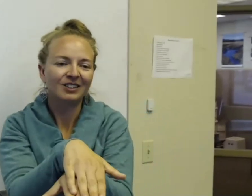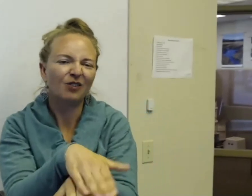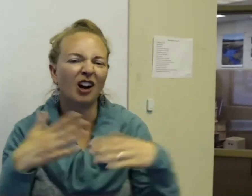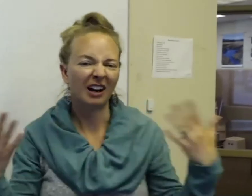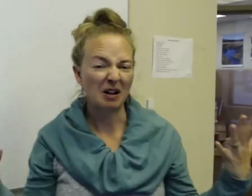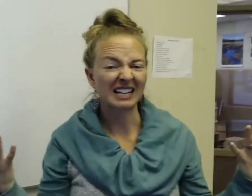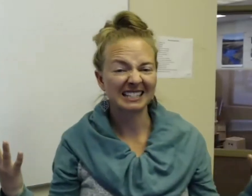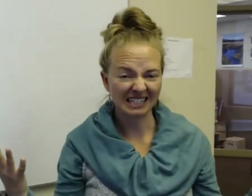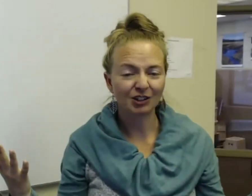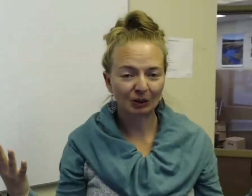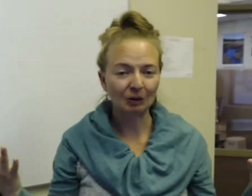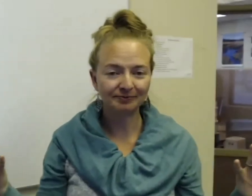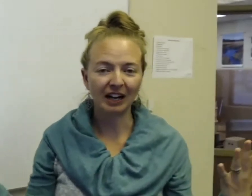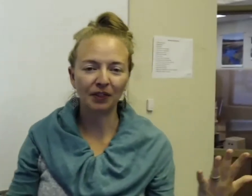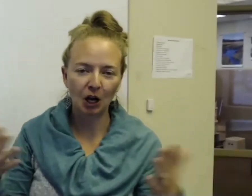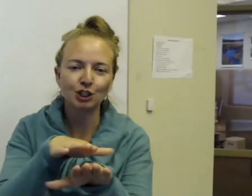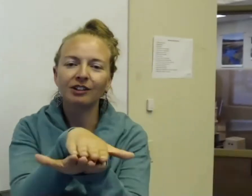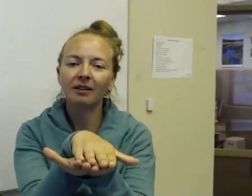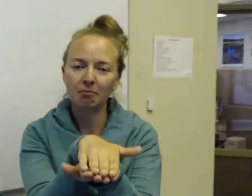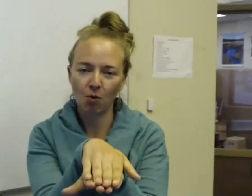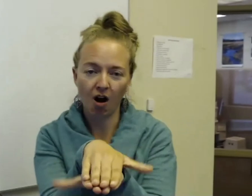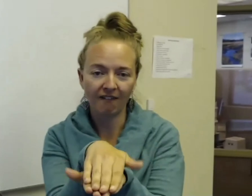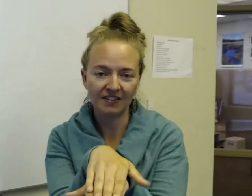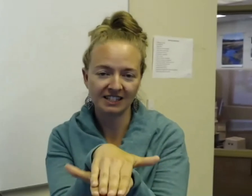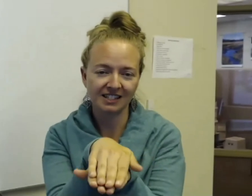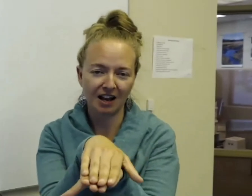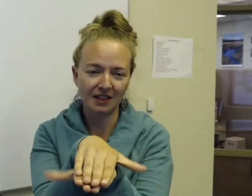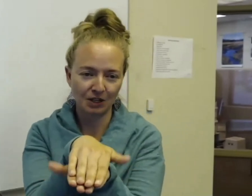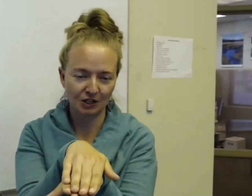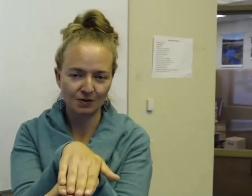So if we're talking about, like a sea turtle out in the ocean, more often that's the sign